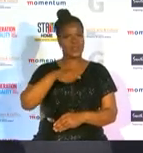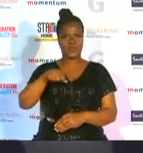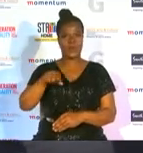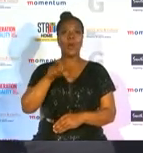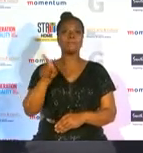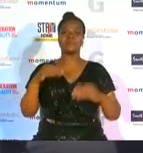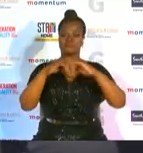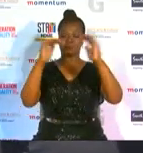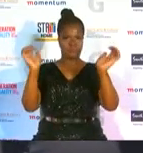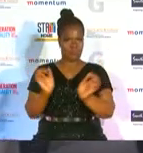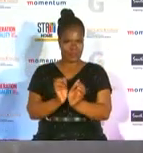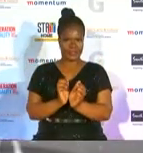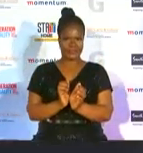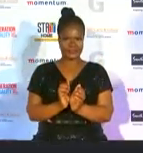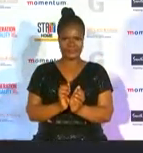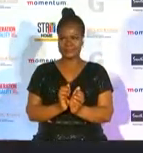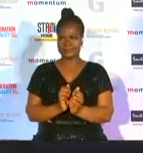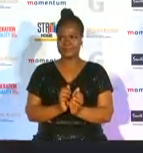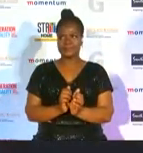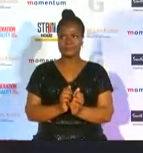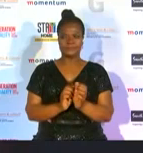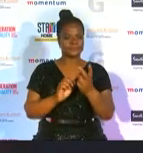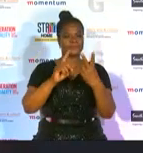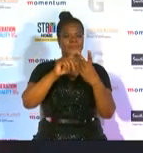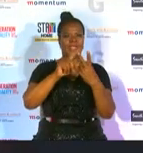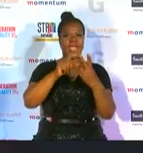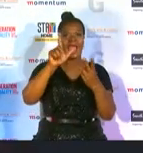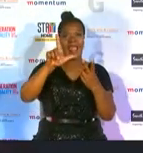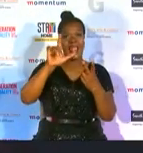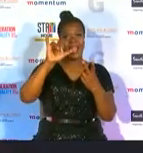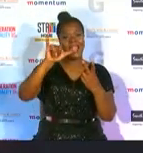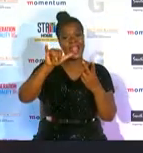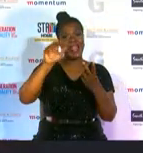forward lynn butler an ardent lover of cricket